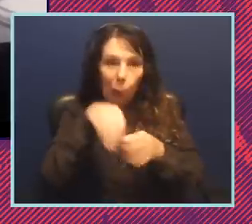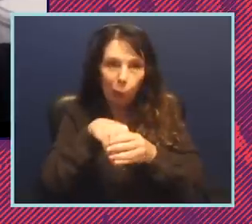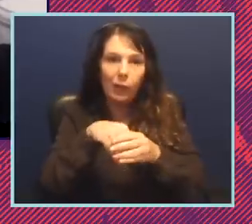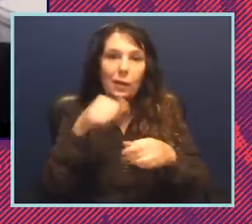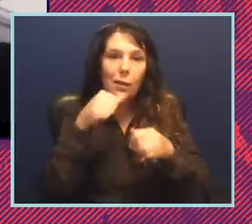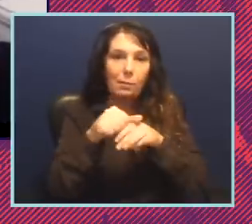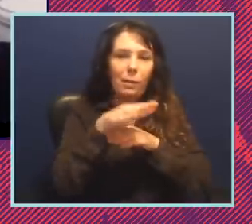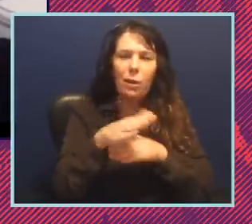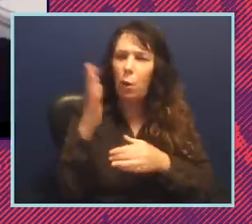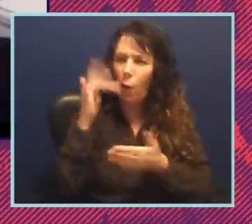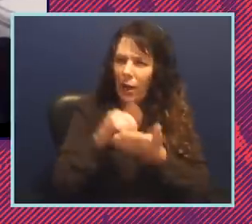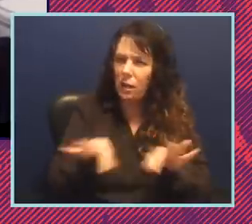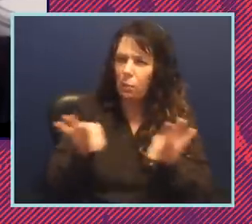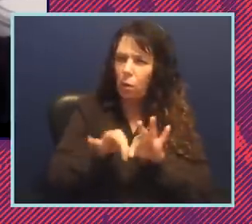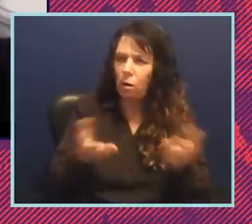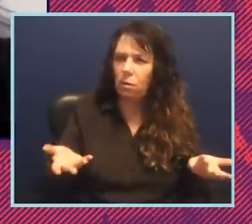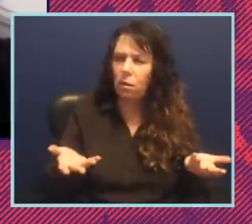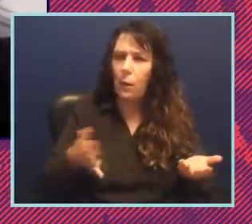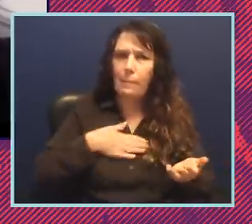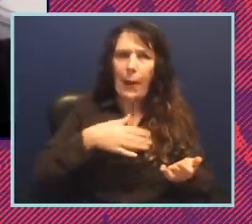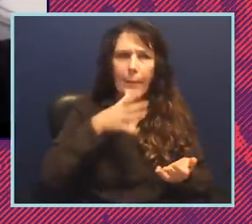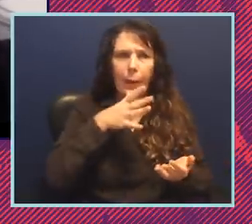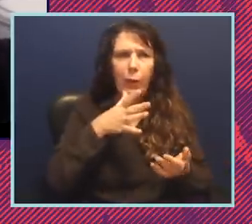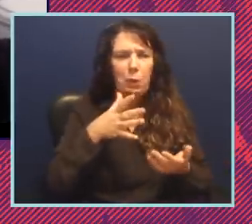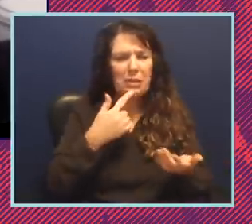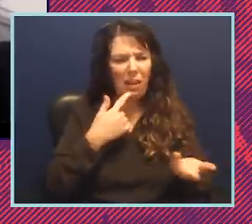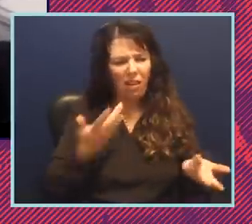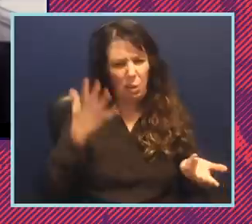Why does that matter? And my mother would say to me, "Well, why does it matter if they ask